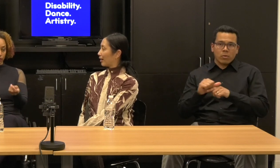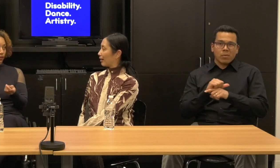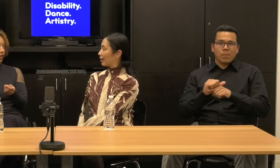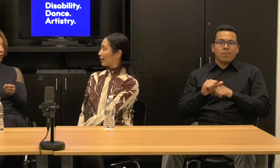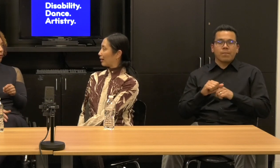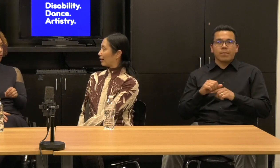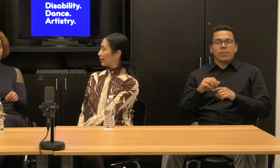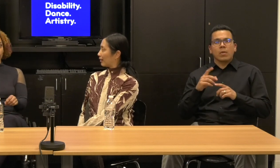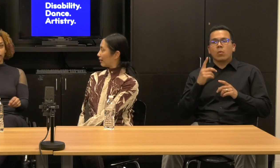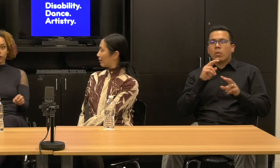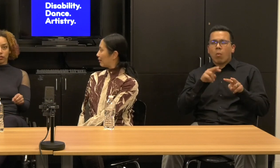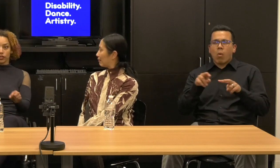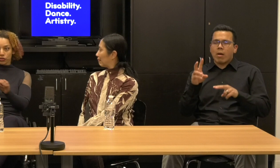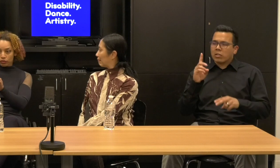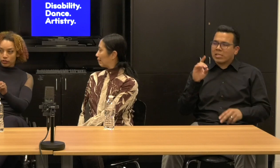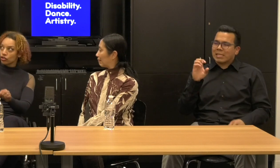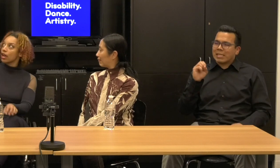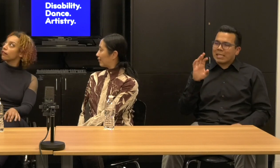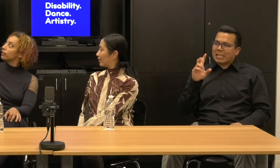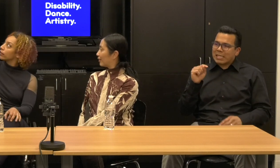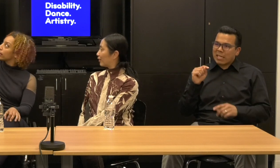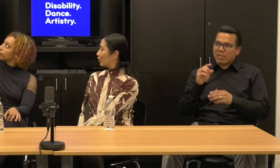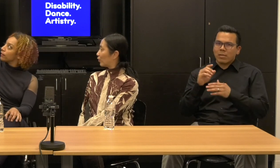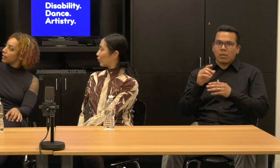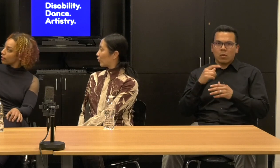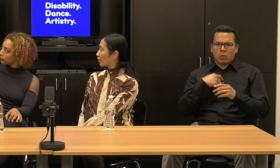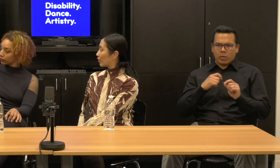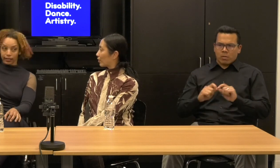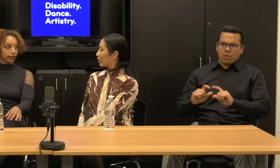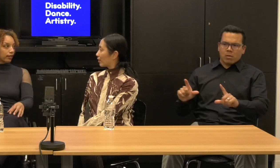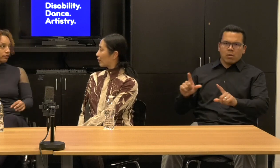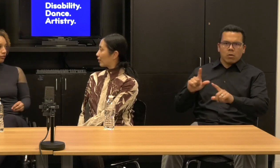video and we will be literally be screensharing and looking at the video and looking at this